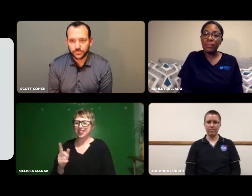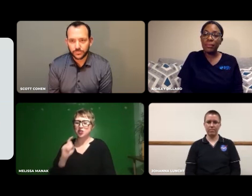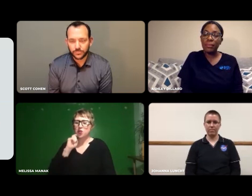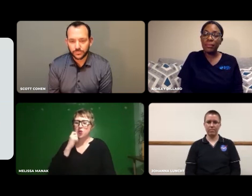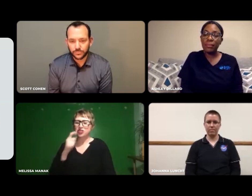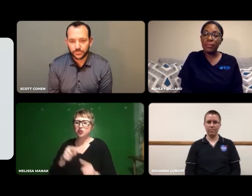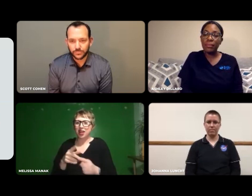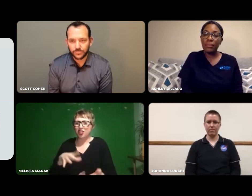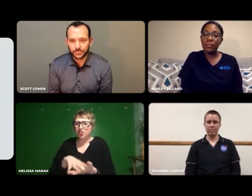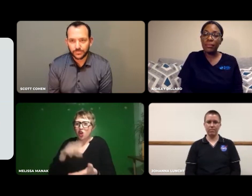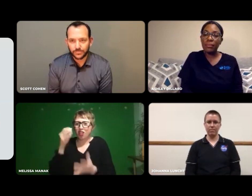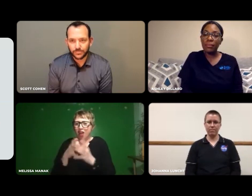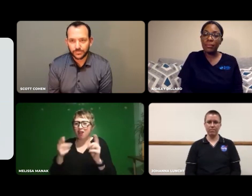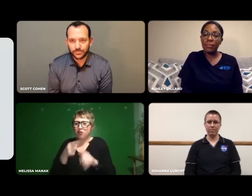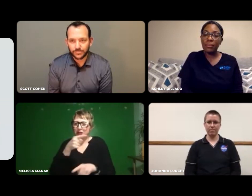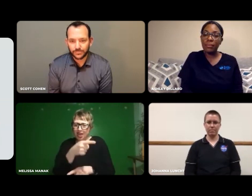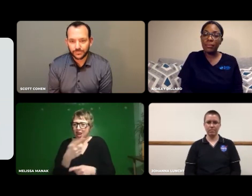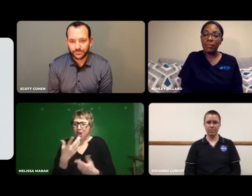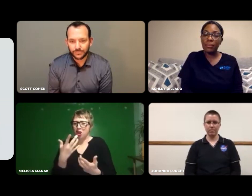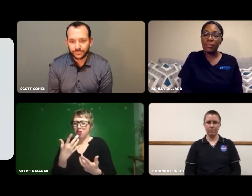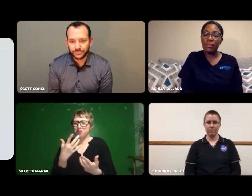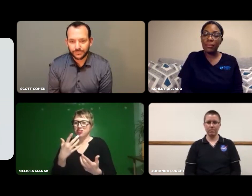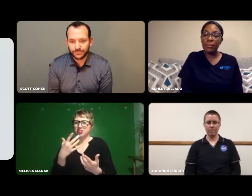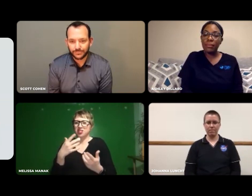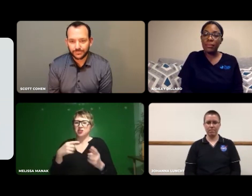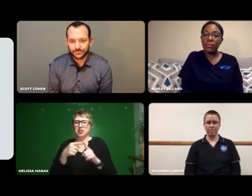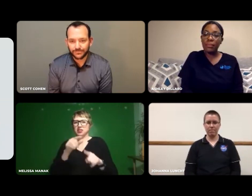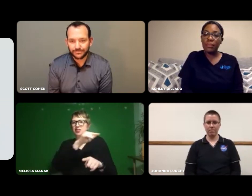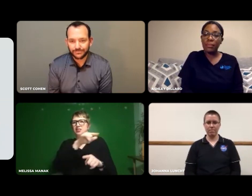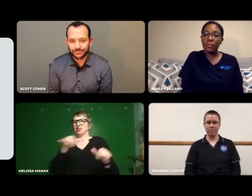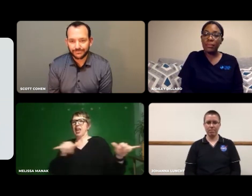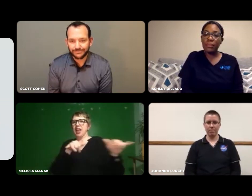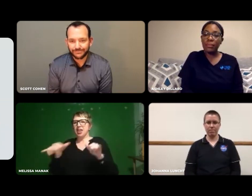I've just learned a lot from him.